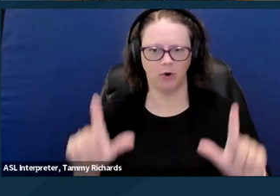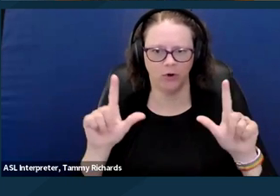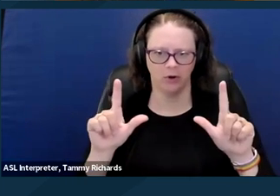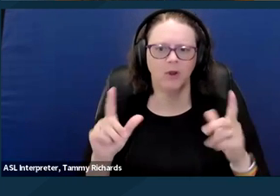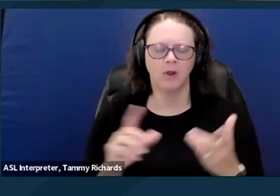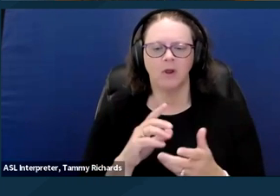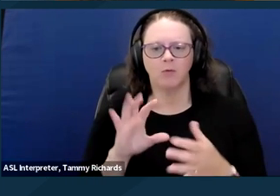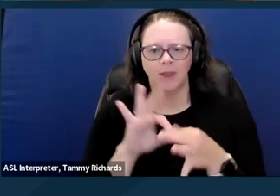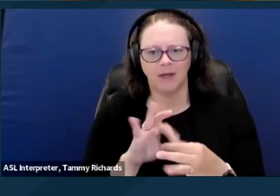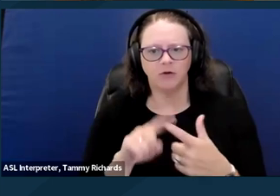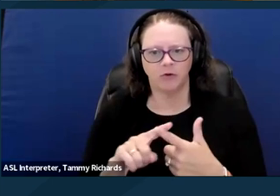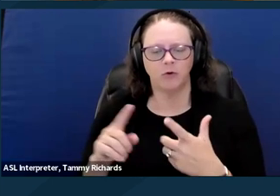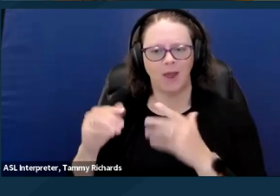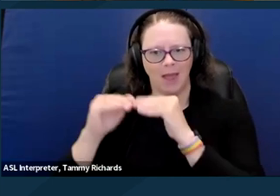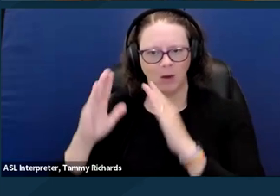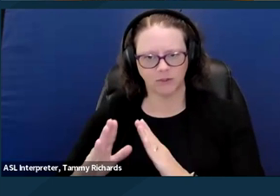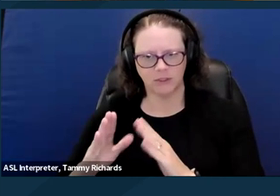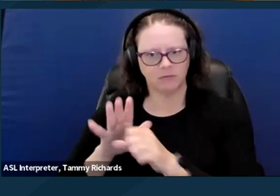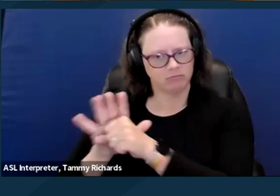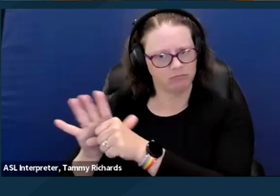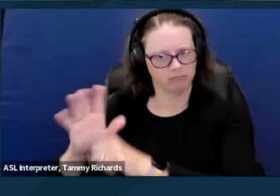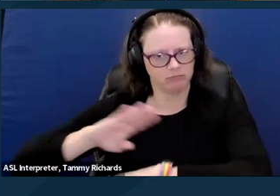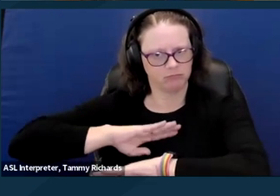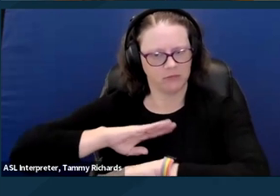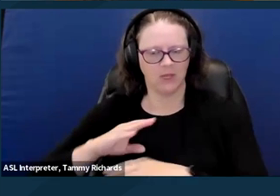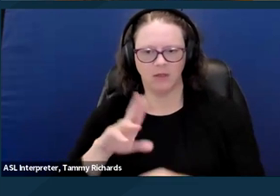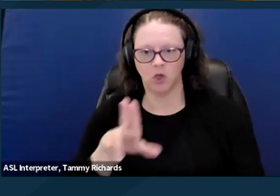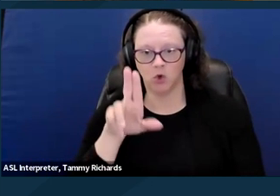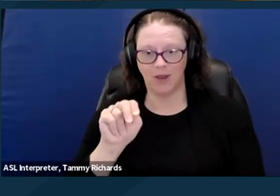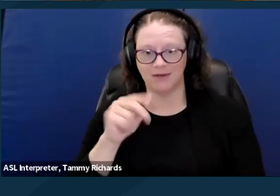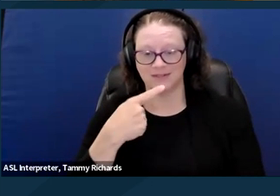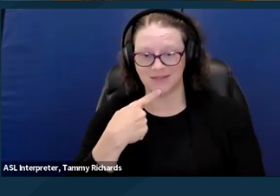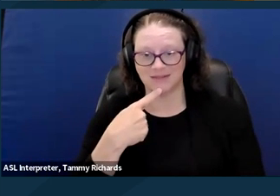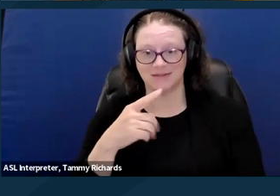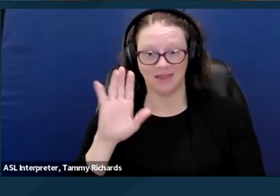as a matter of what the UN has termed the highest priority for national governments,